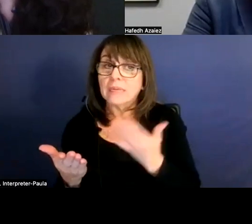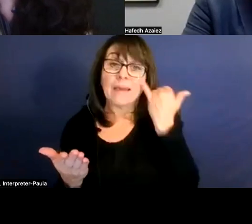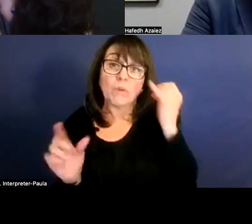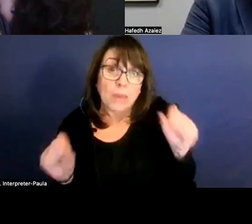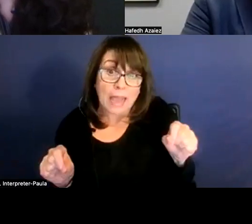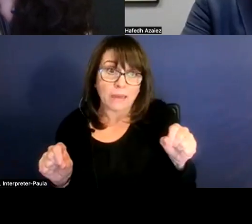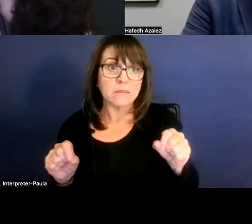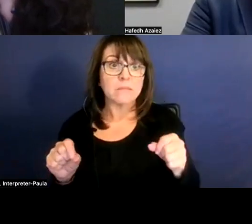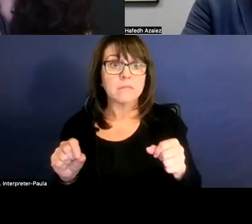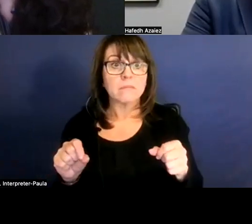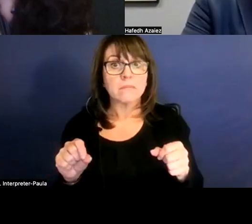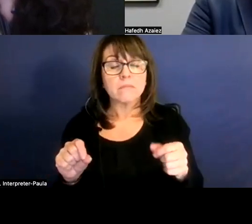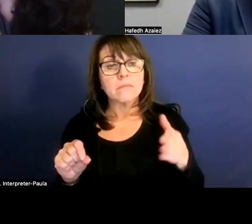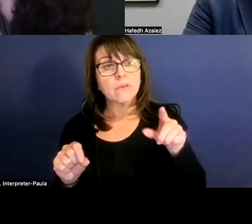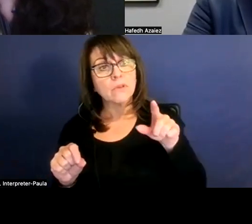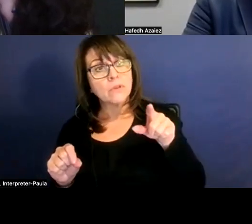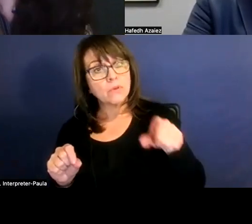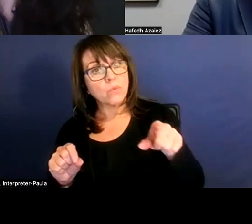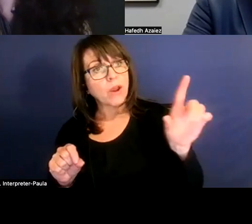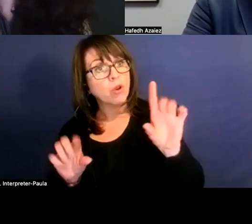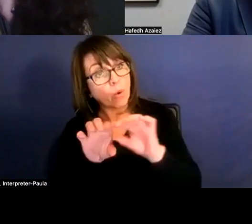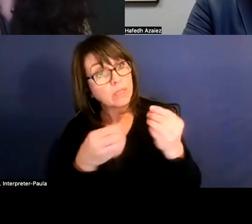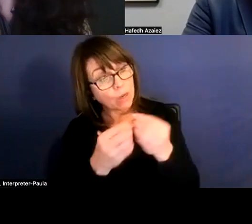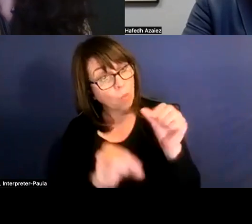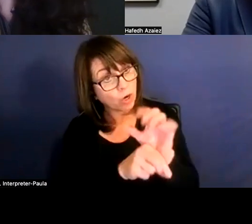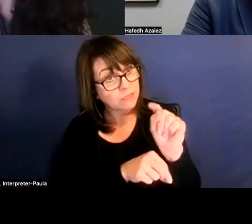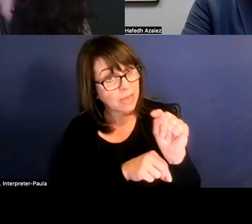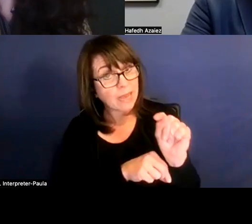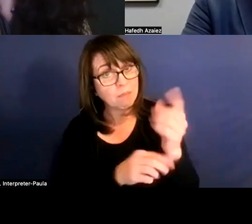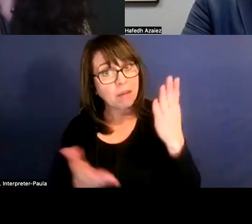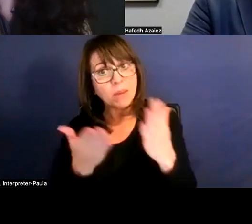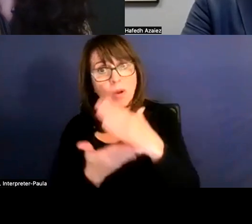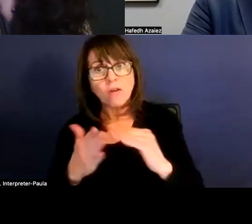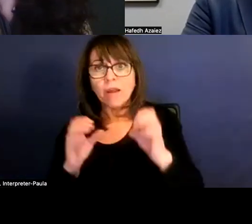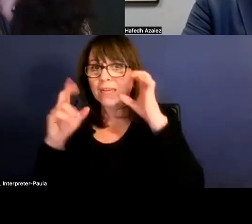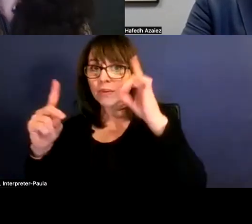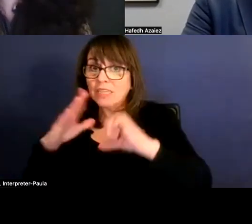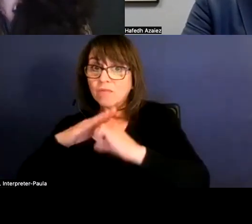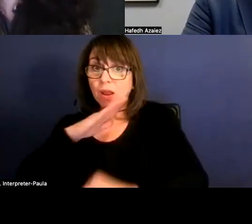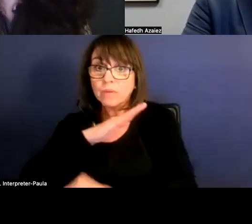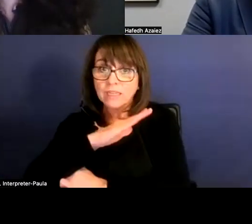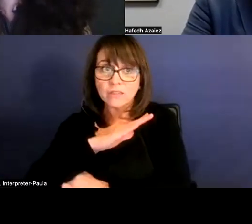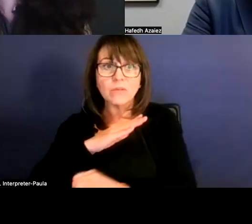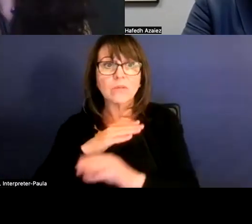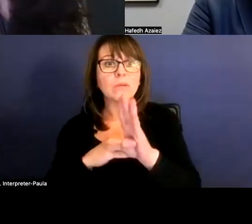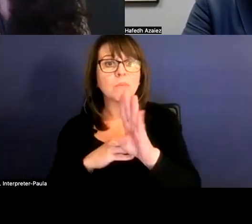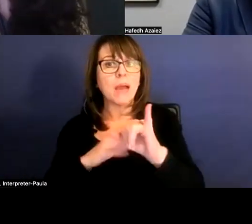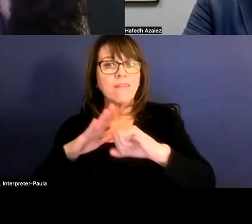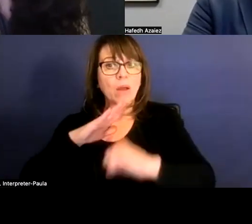your organization that you worked at is part of like our foundation, education foundation, what we call the PIE Foundation. They do amazing work,